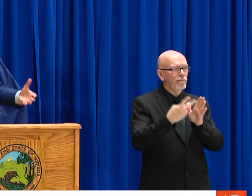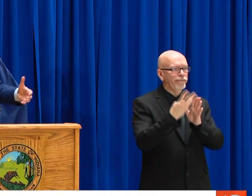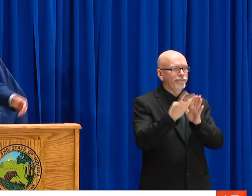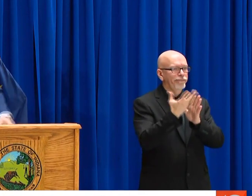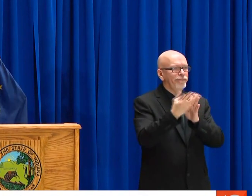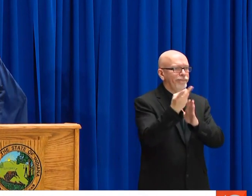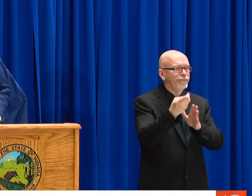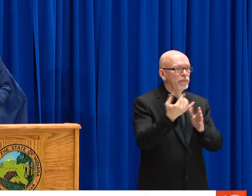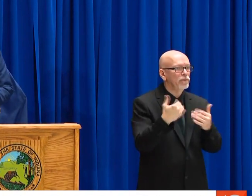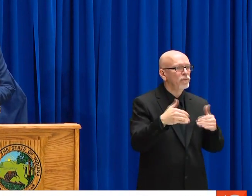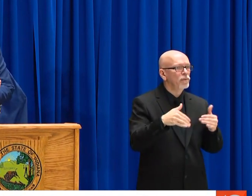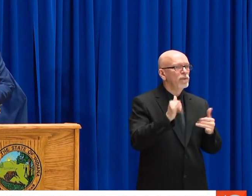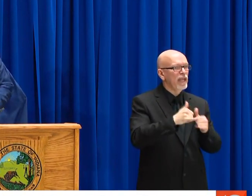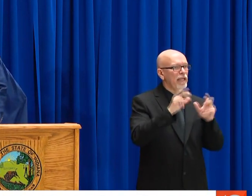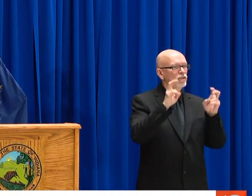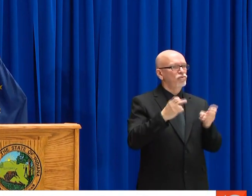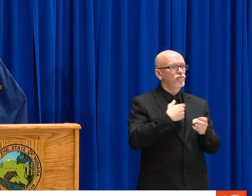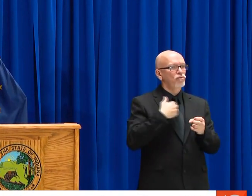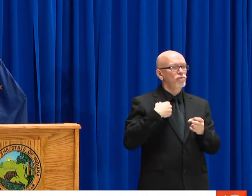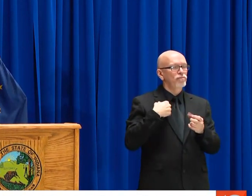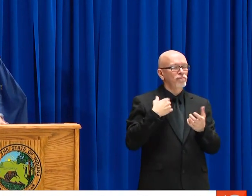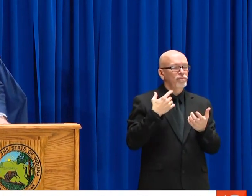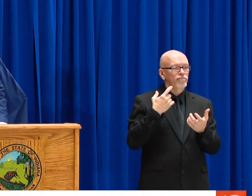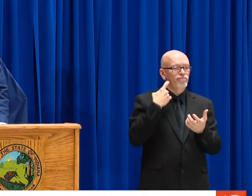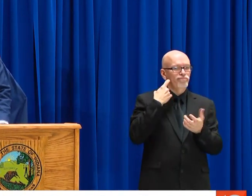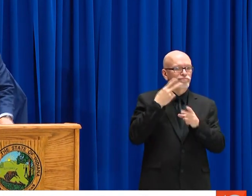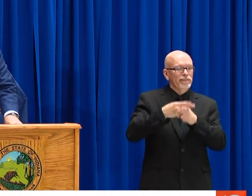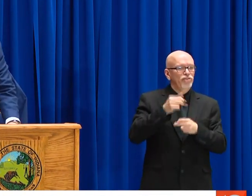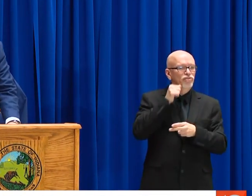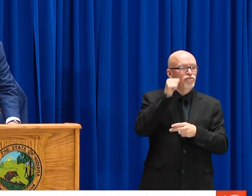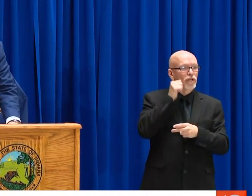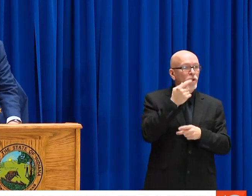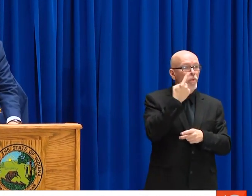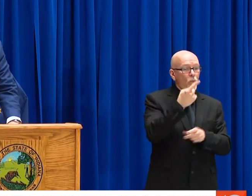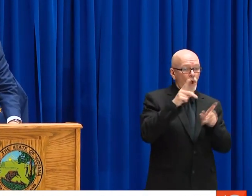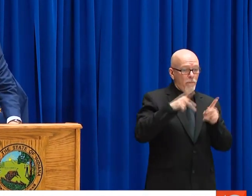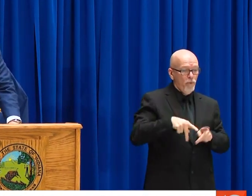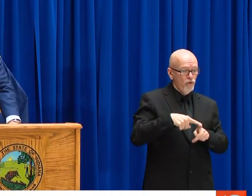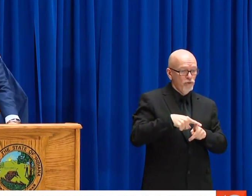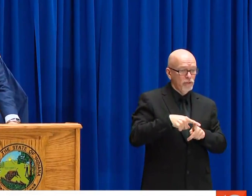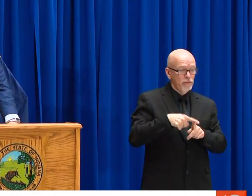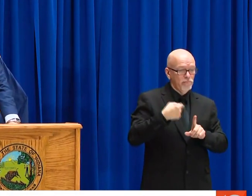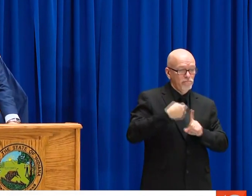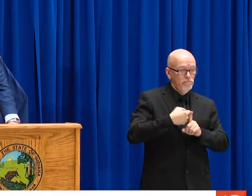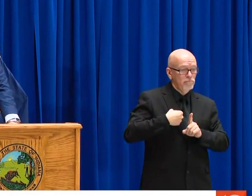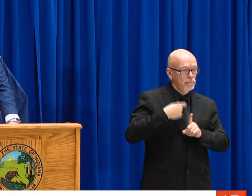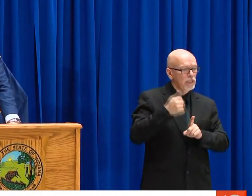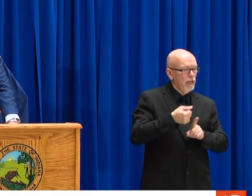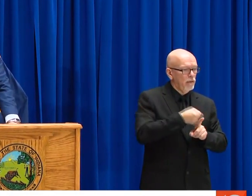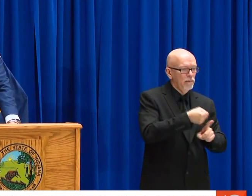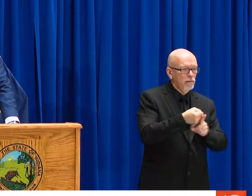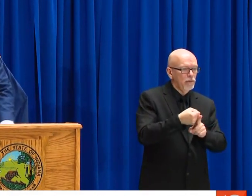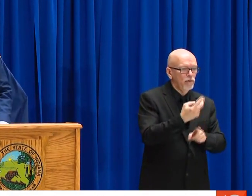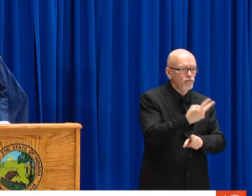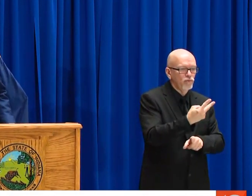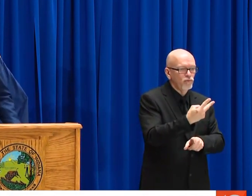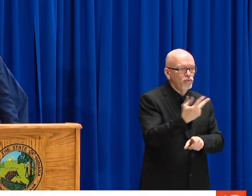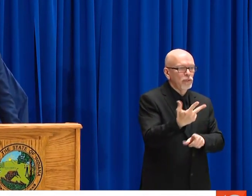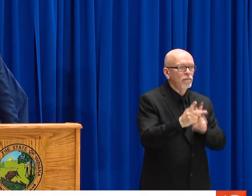LOOK AT THE NUMBERS IN MARION COUNTY. LOOK AT HOW THEY'RE MULTIPLYING. THIS IS THE ISSUE THAT I JUST